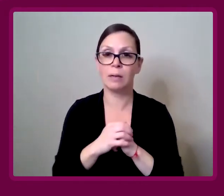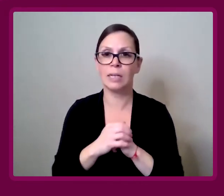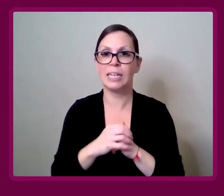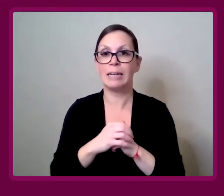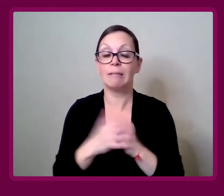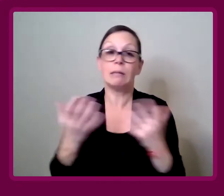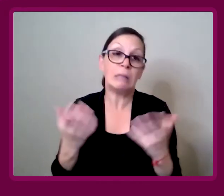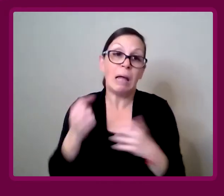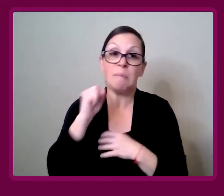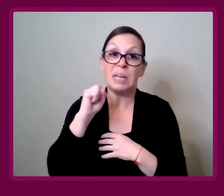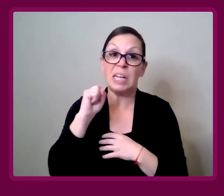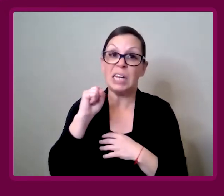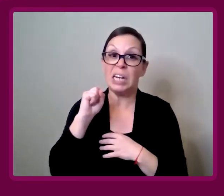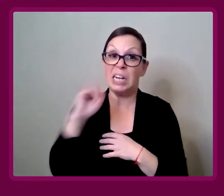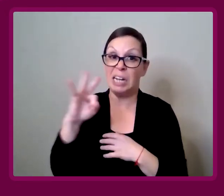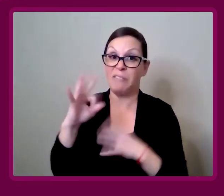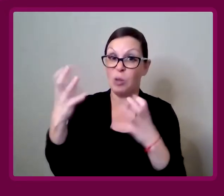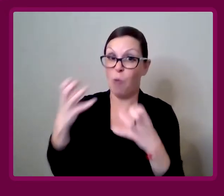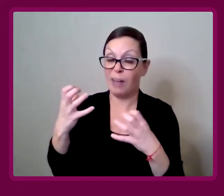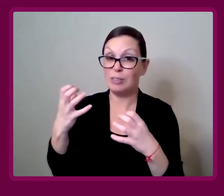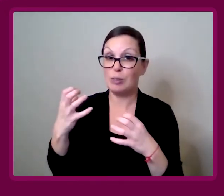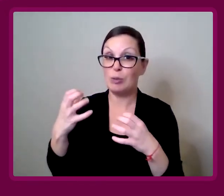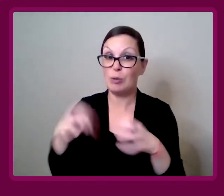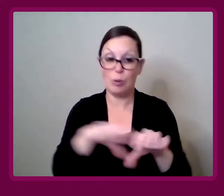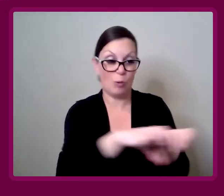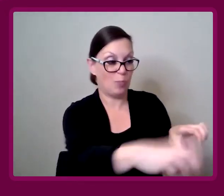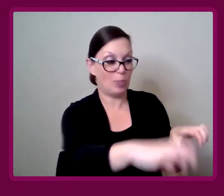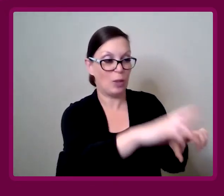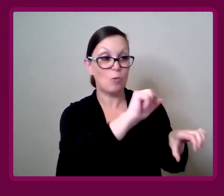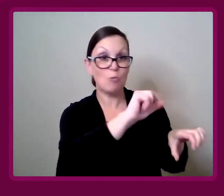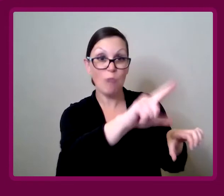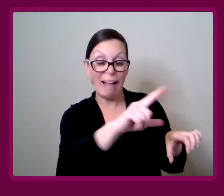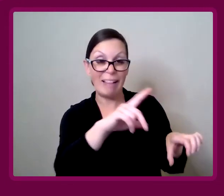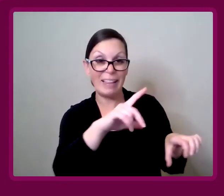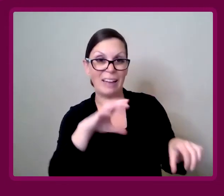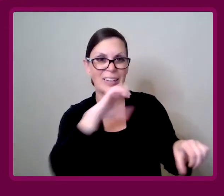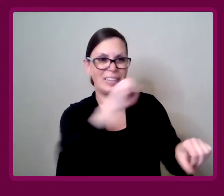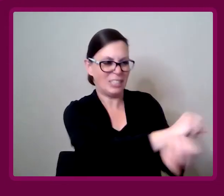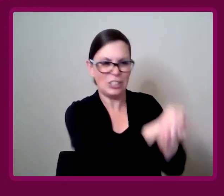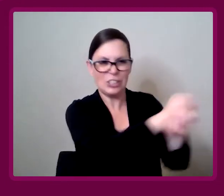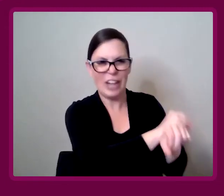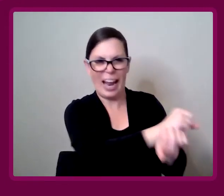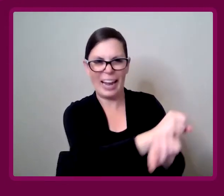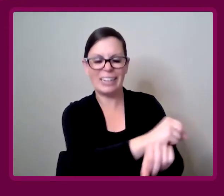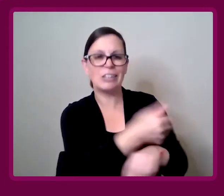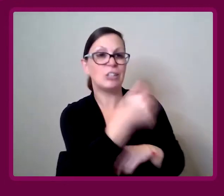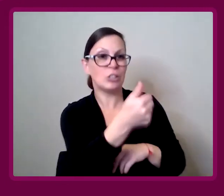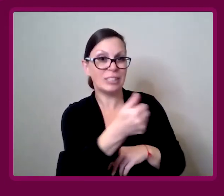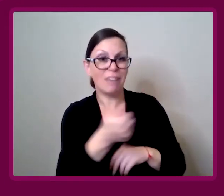need to be, by all means go chain yourself to a railing. I did not advocate that, but you know what I mean.